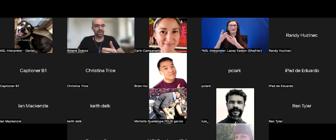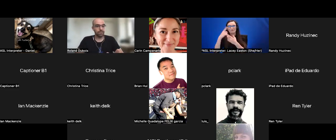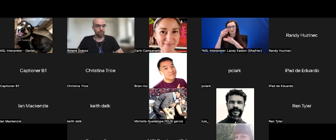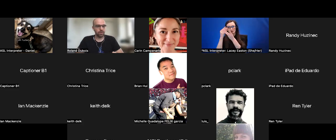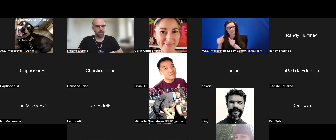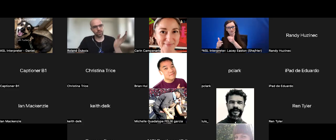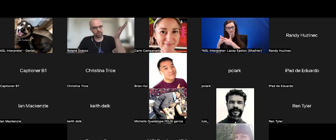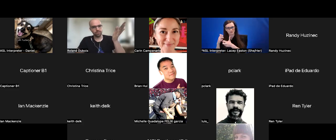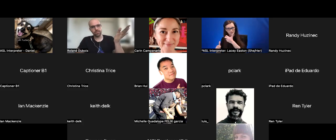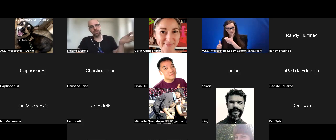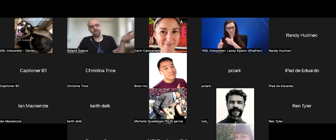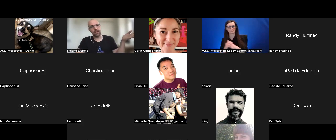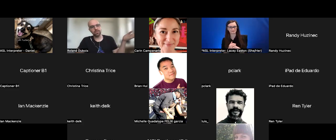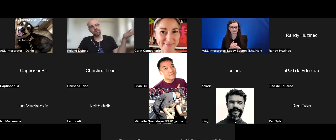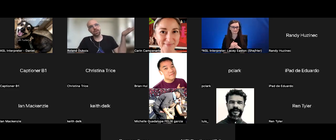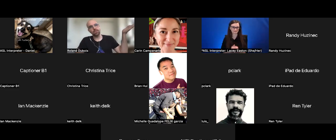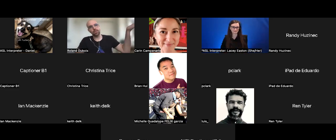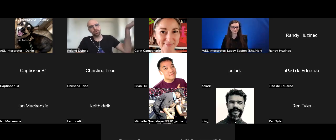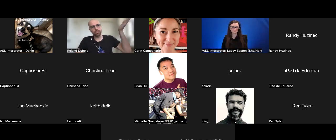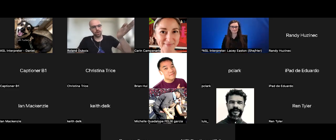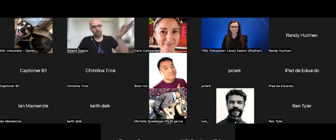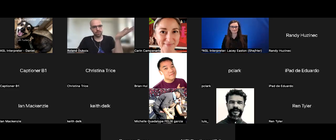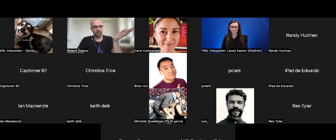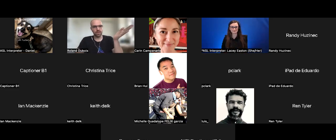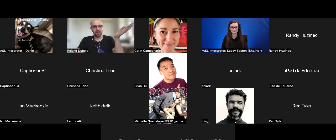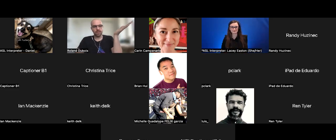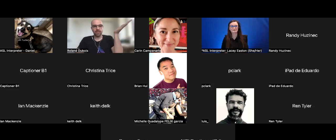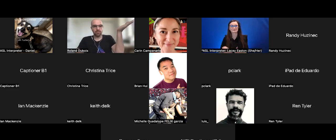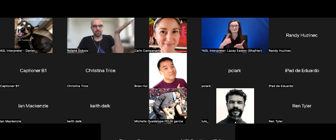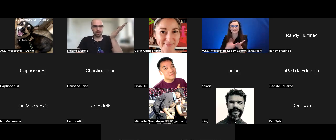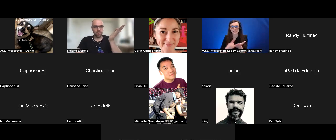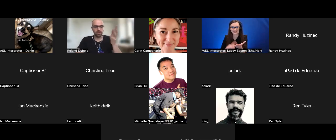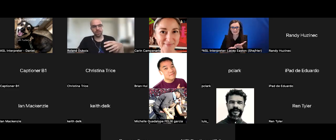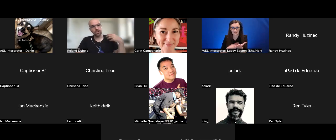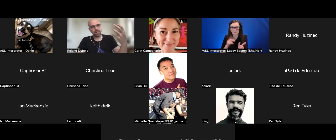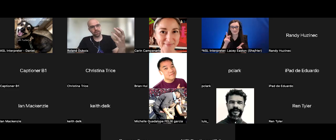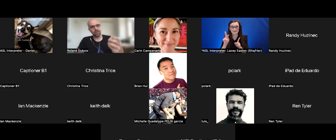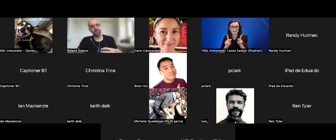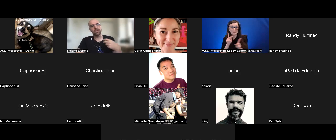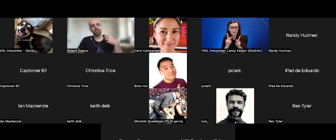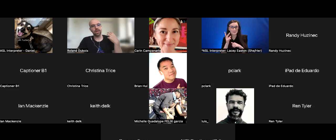came up with. Sometimes, people bring problems that they want to solve into Hackathon. Some of